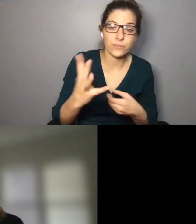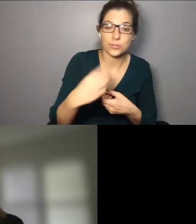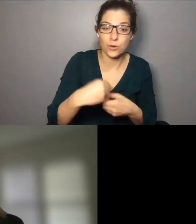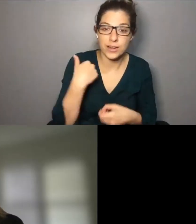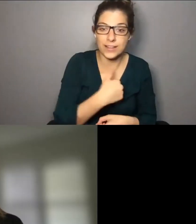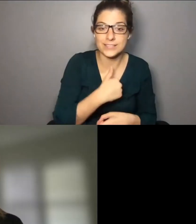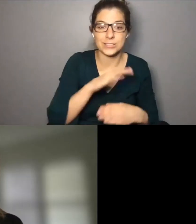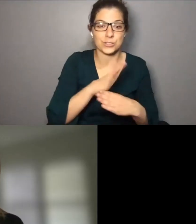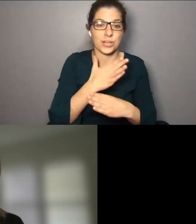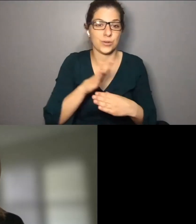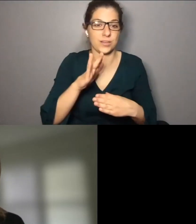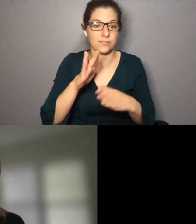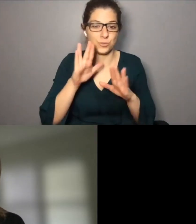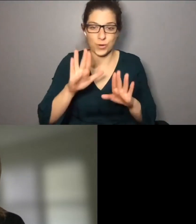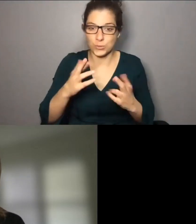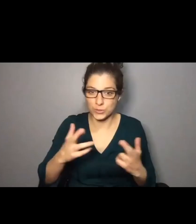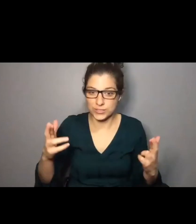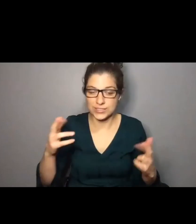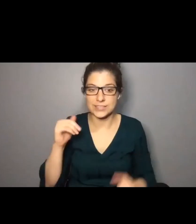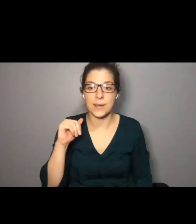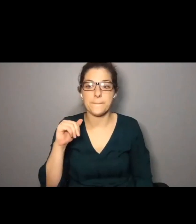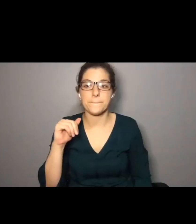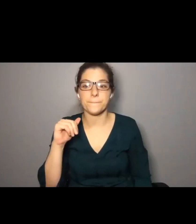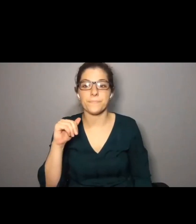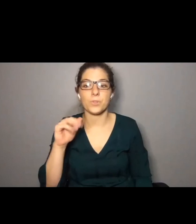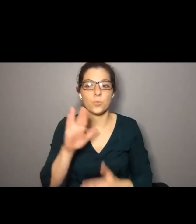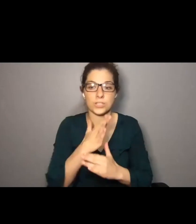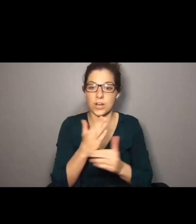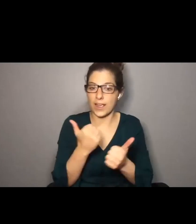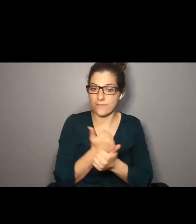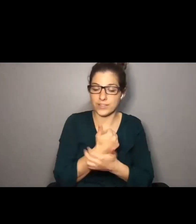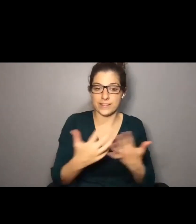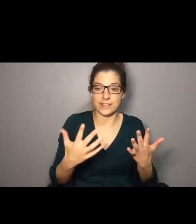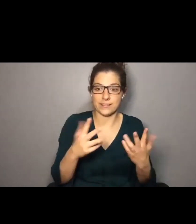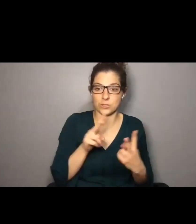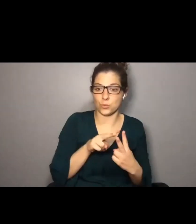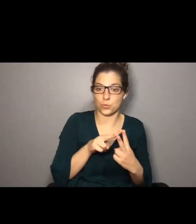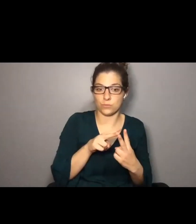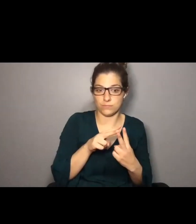Jenny. Thank you, Tamara, for being here and sharing all of these great resources. We'll share everything the two of